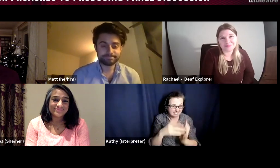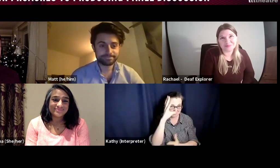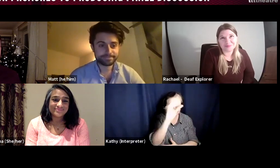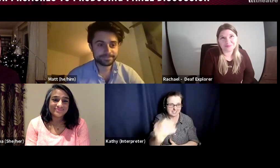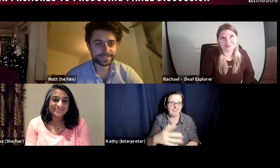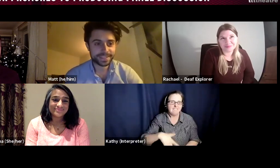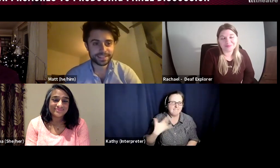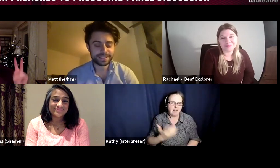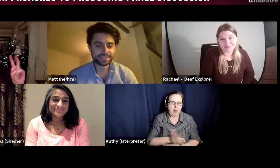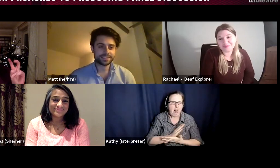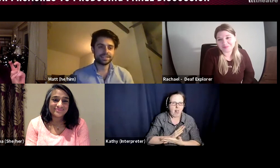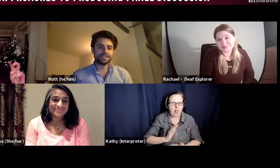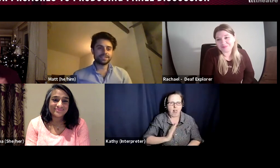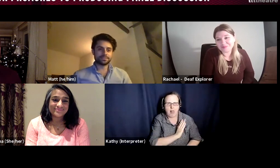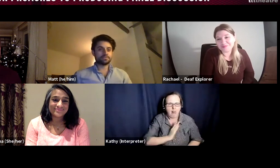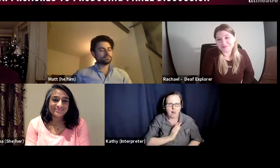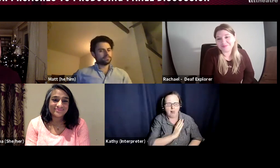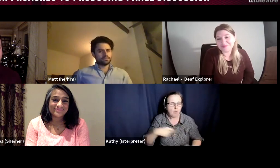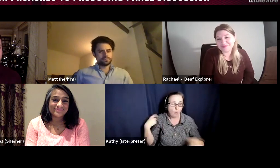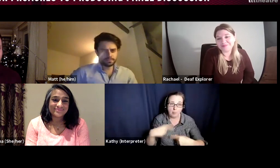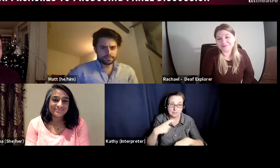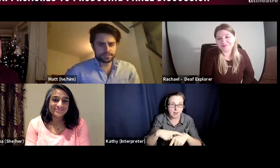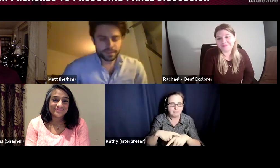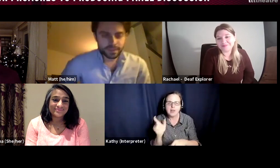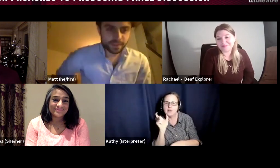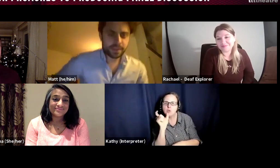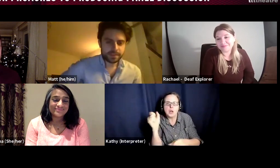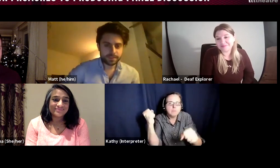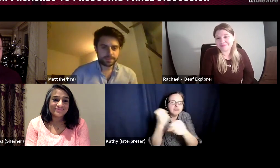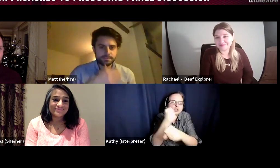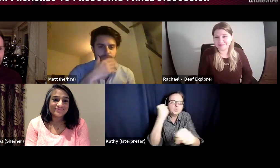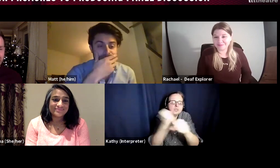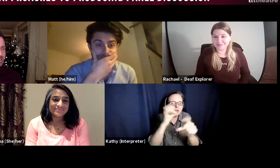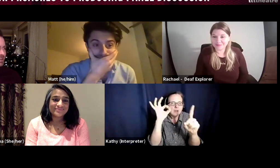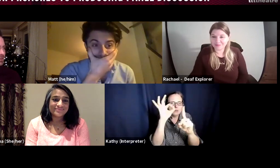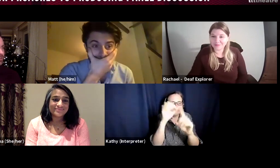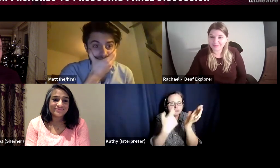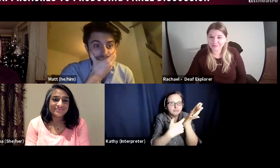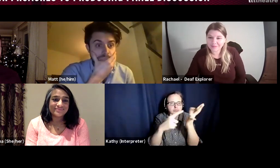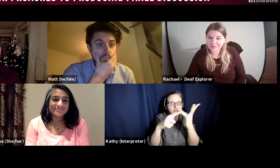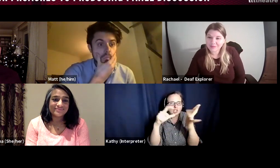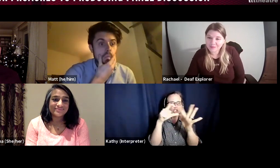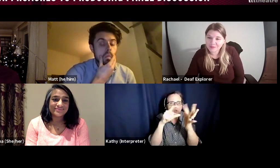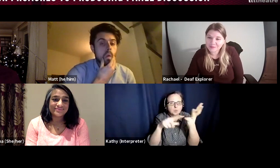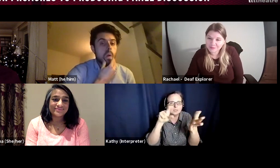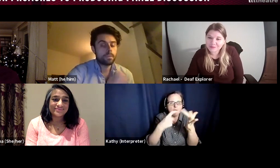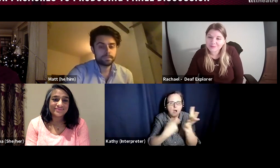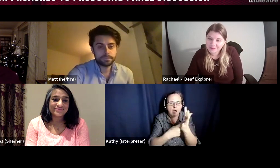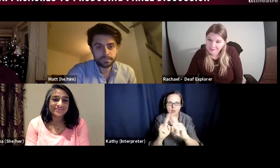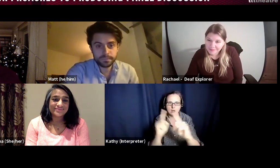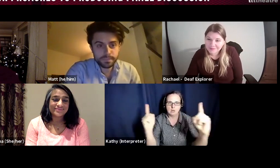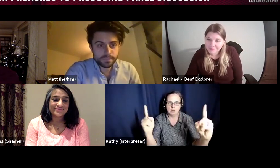do with the word "Producer" that adds this level of insecurity where you feel like you should be